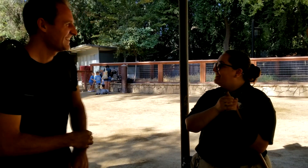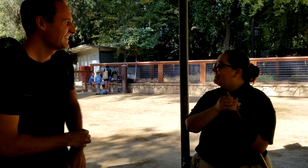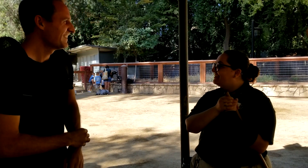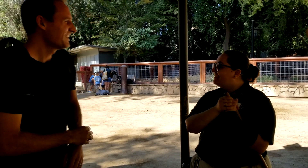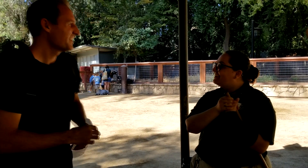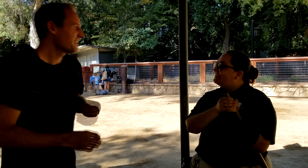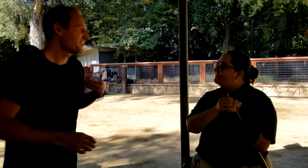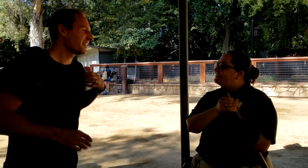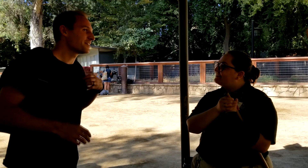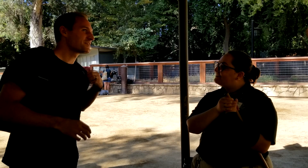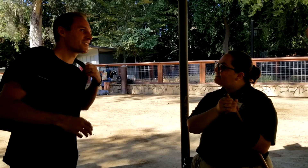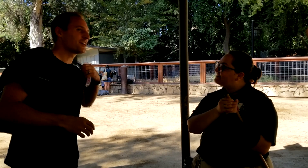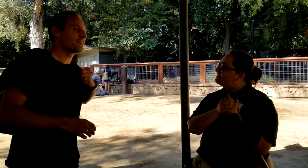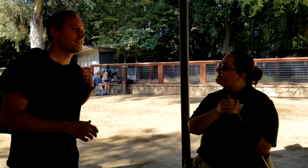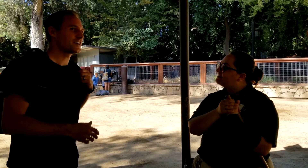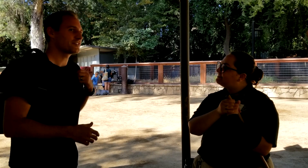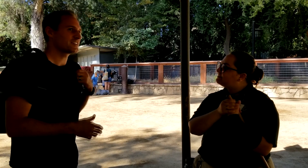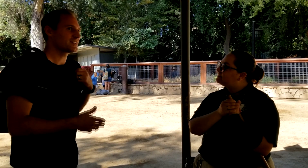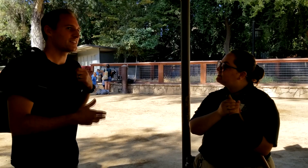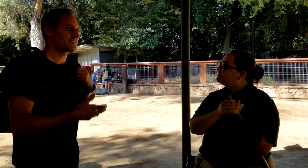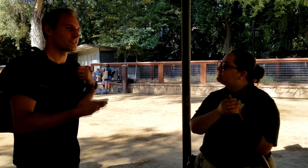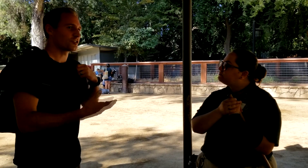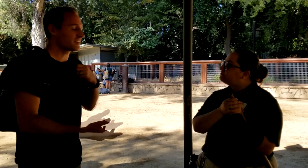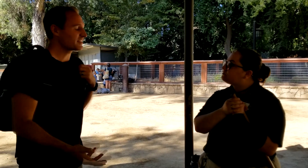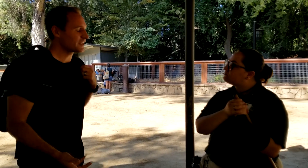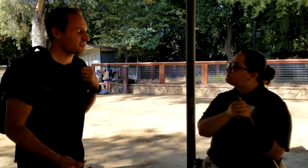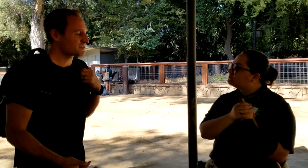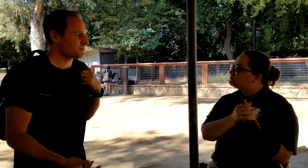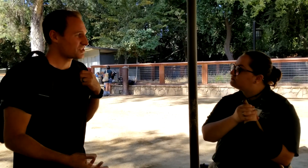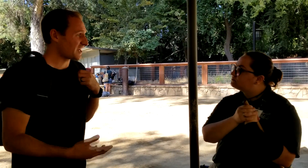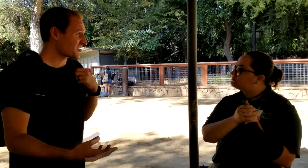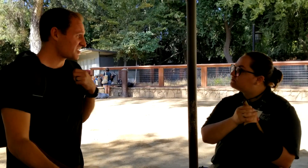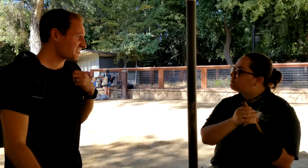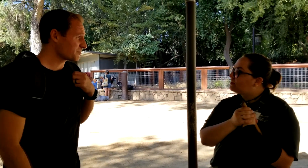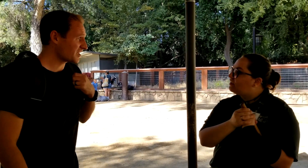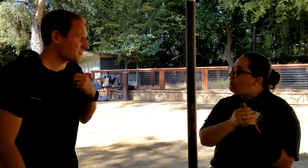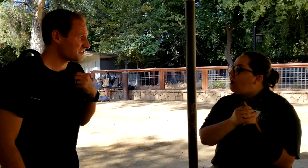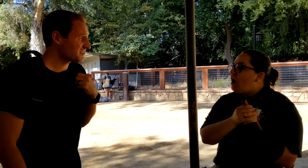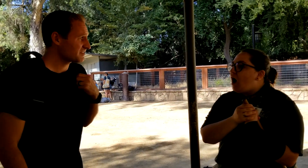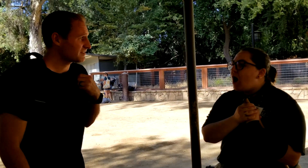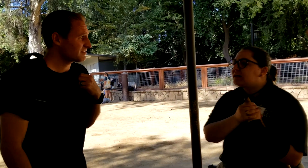Um, so have you found it, learning the language challenging sometimes?